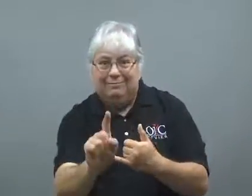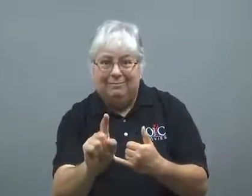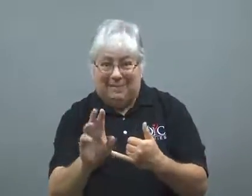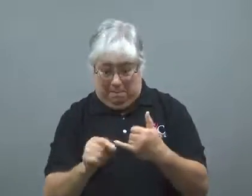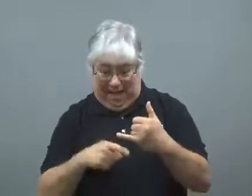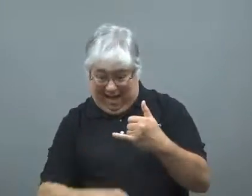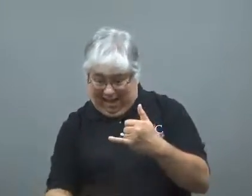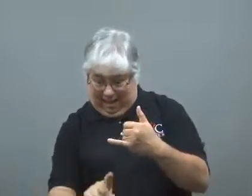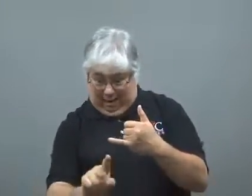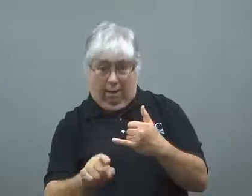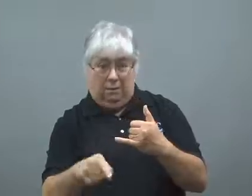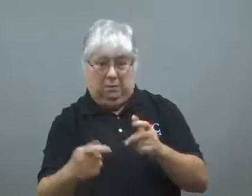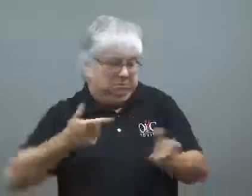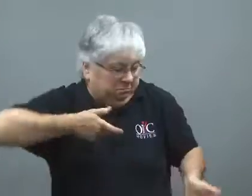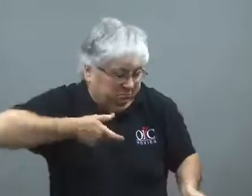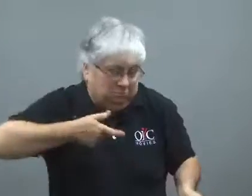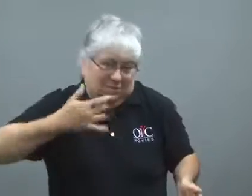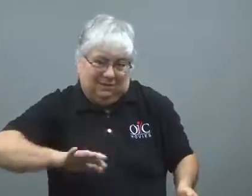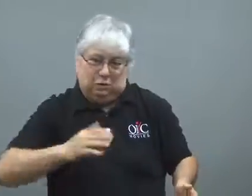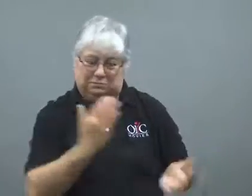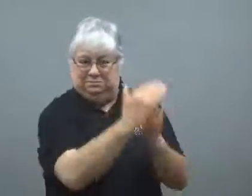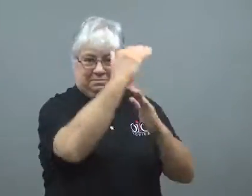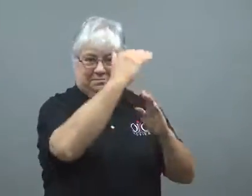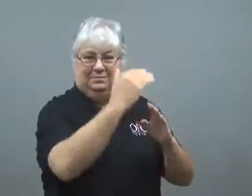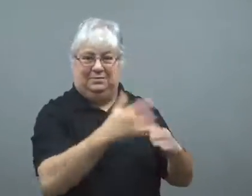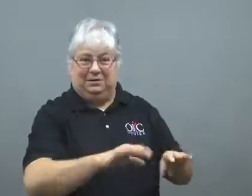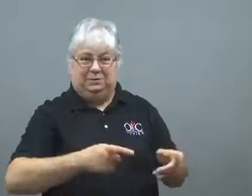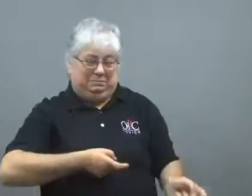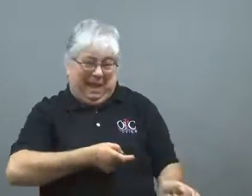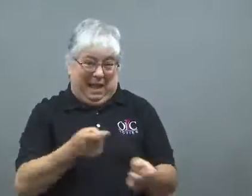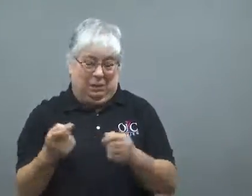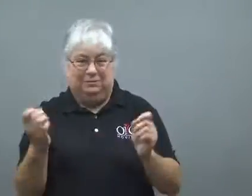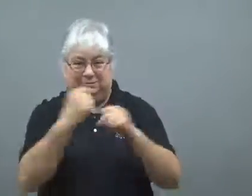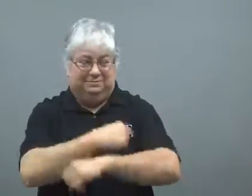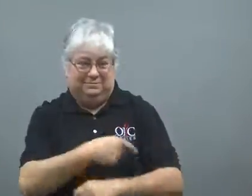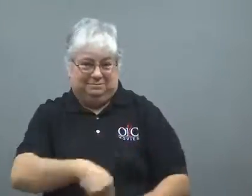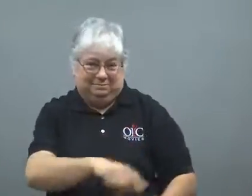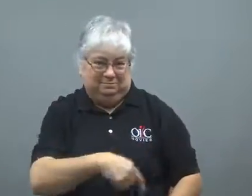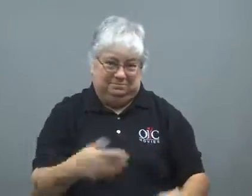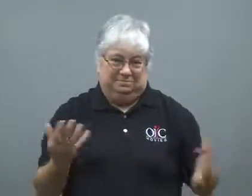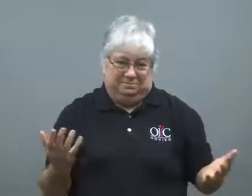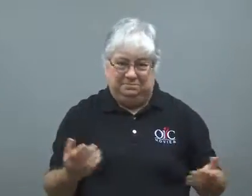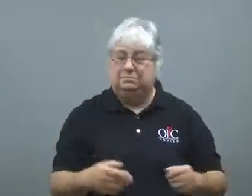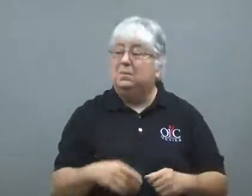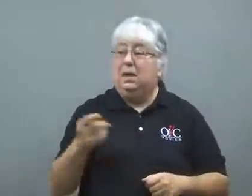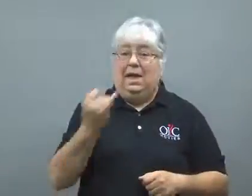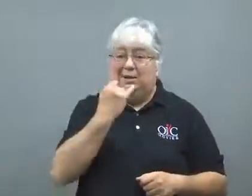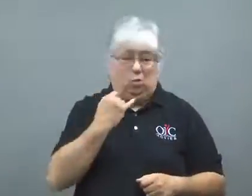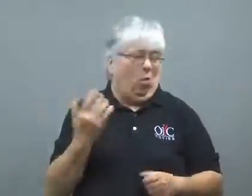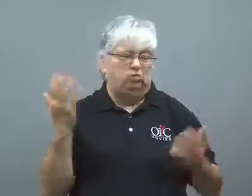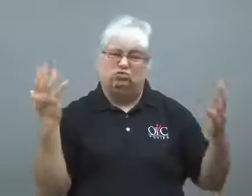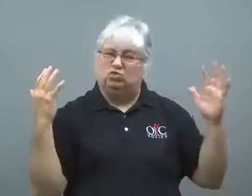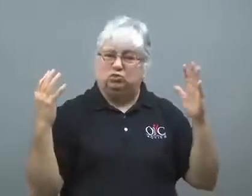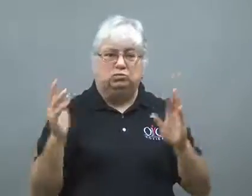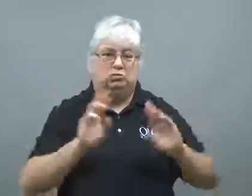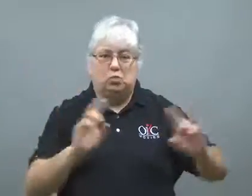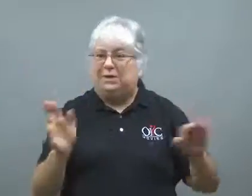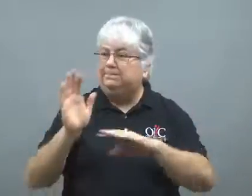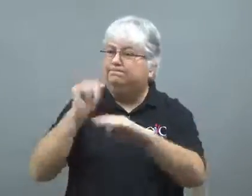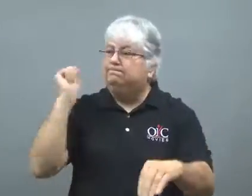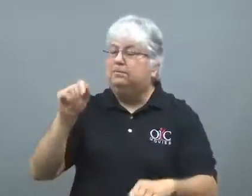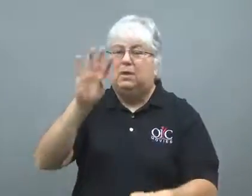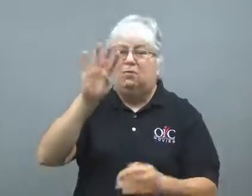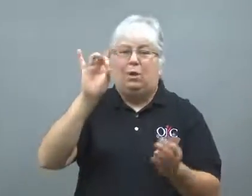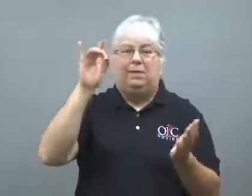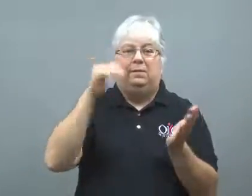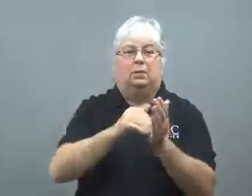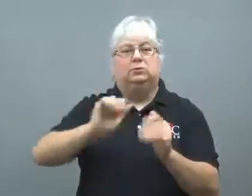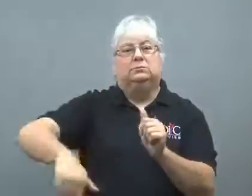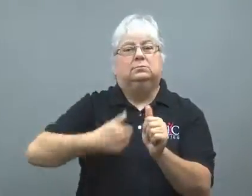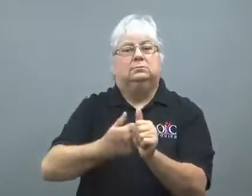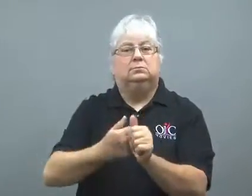Soldiers fought them off at the mouth of the tunnel in Israel.